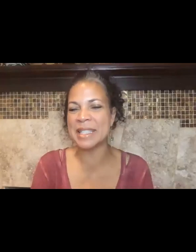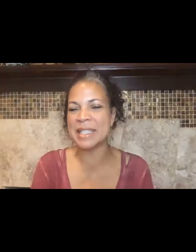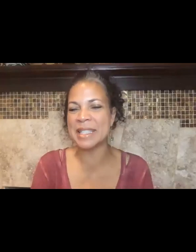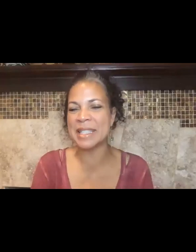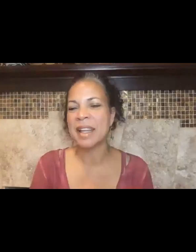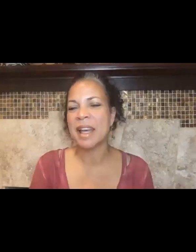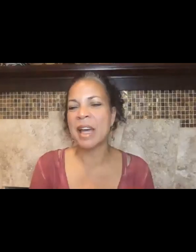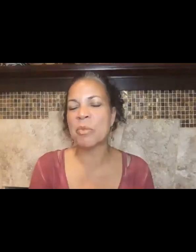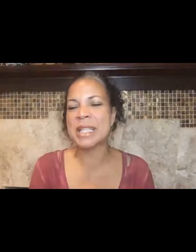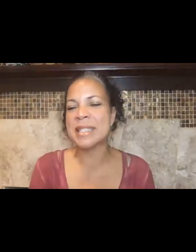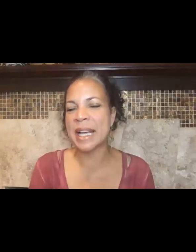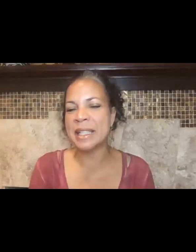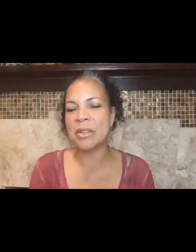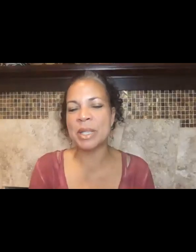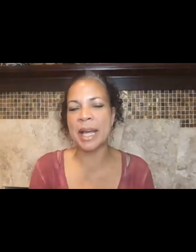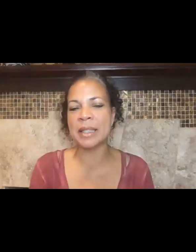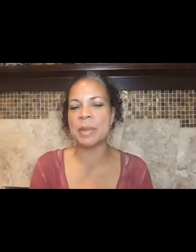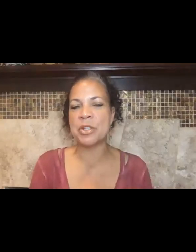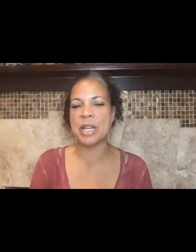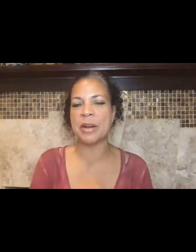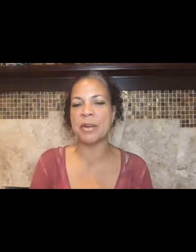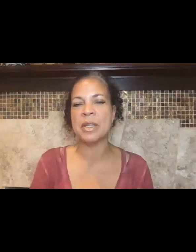and was excited when Alli reached out.